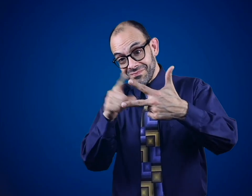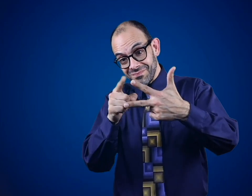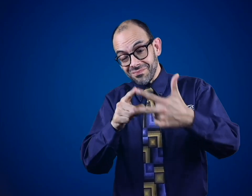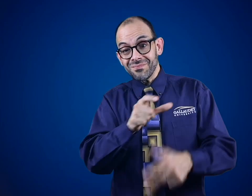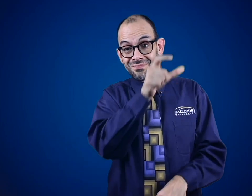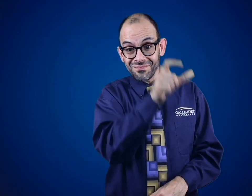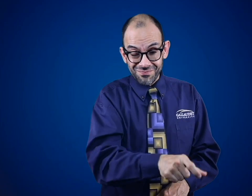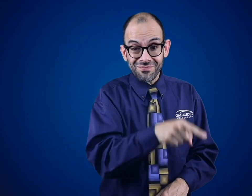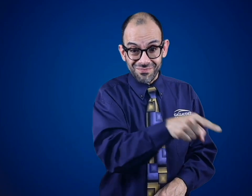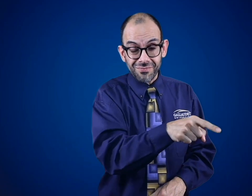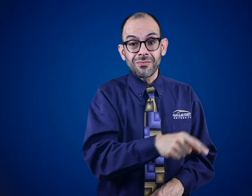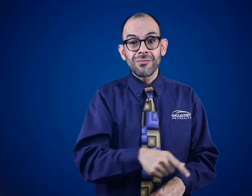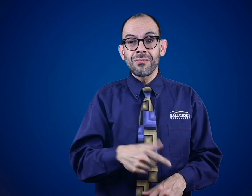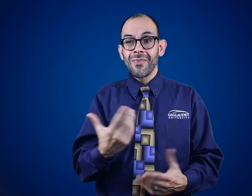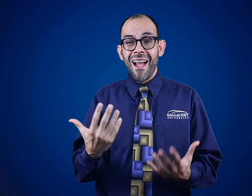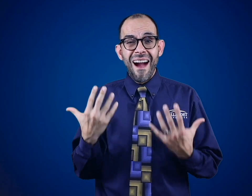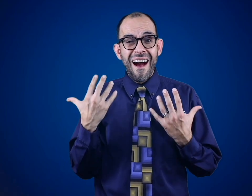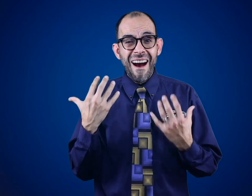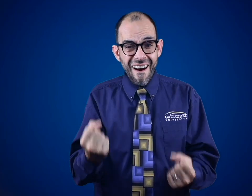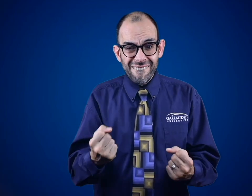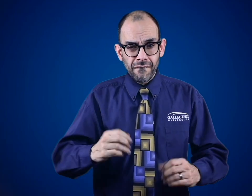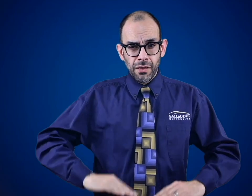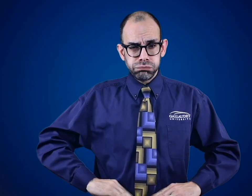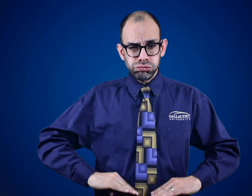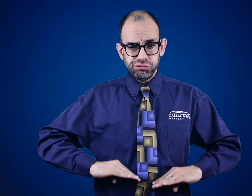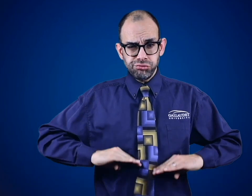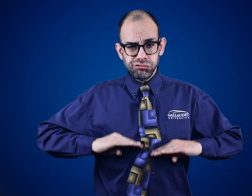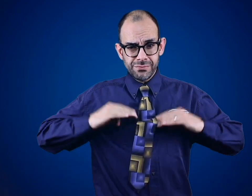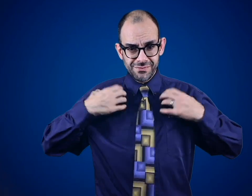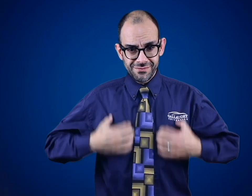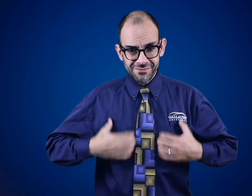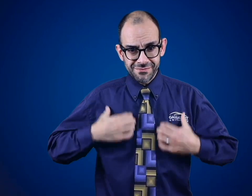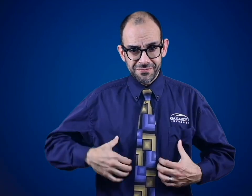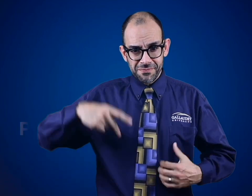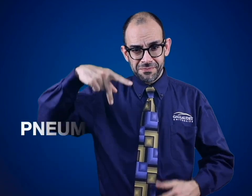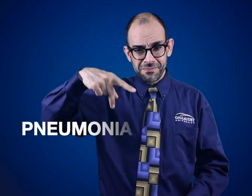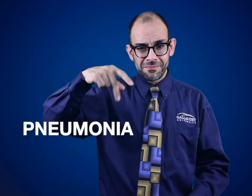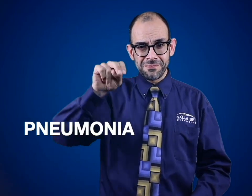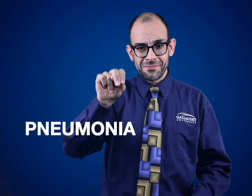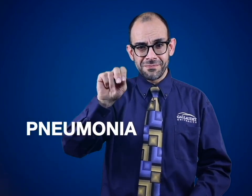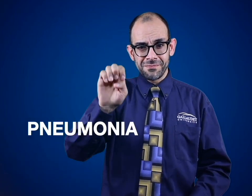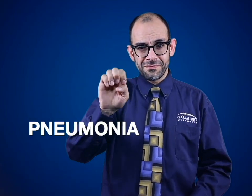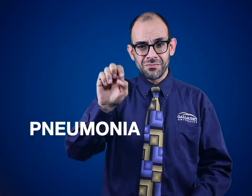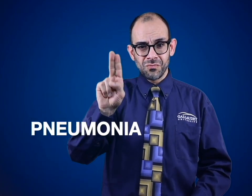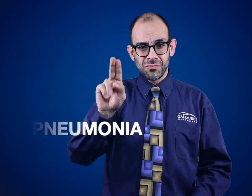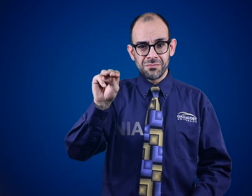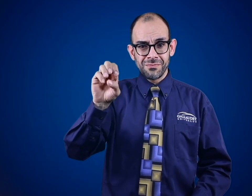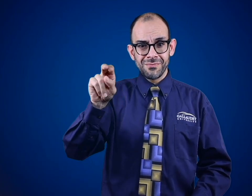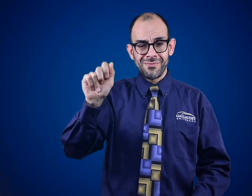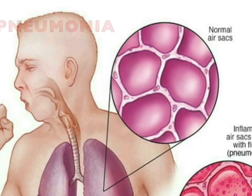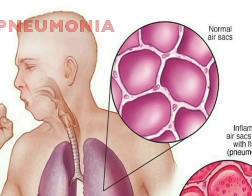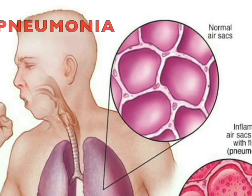Two: an infected person may experience pneumonia.